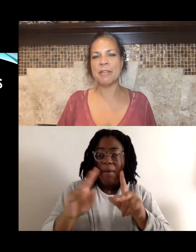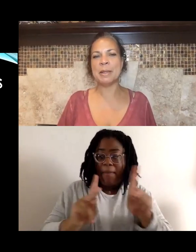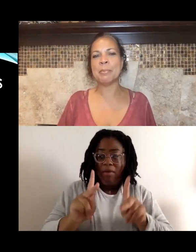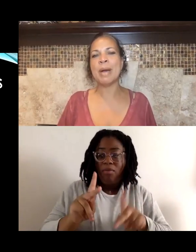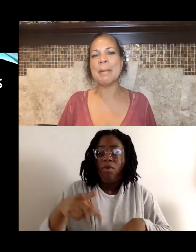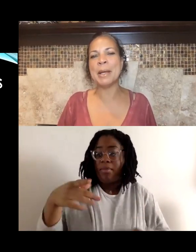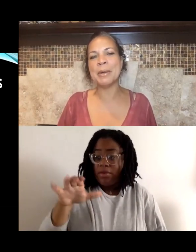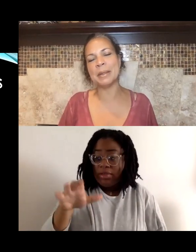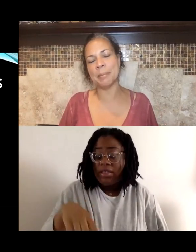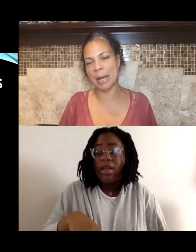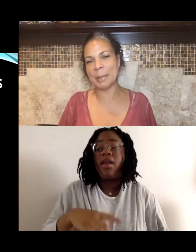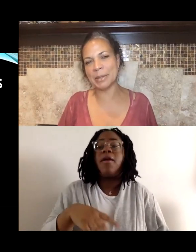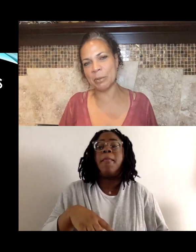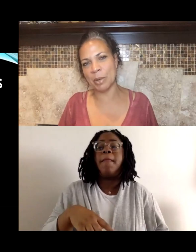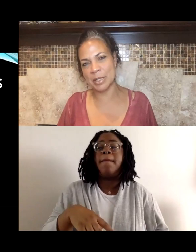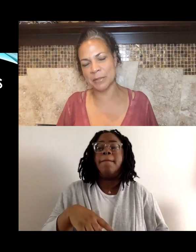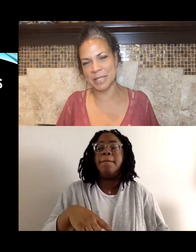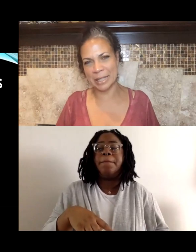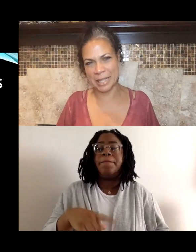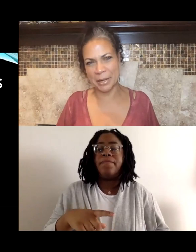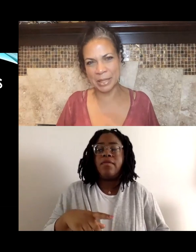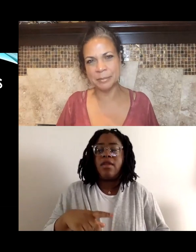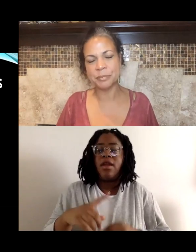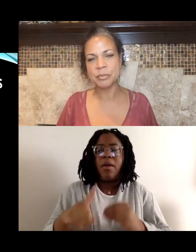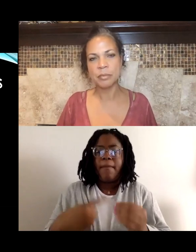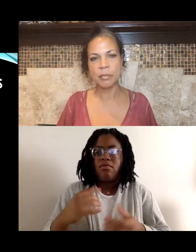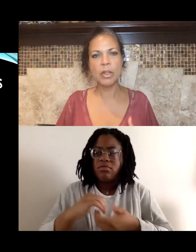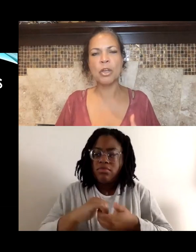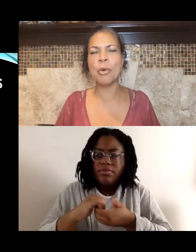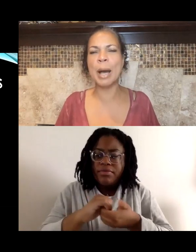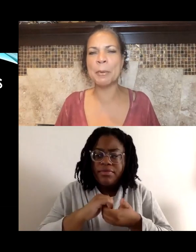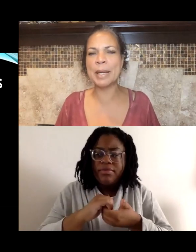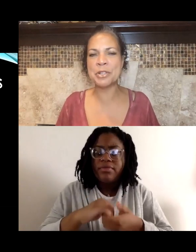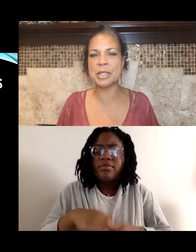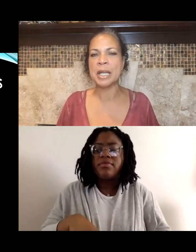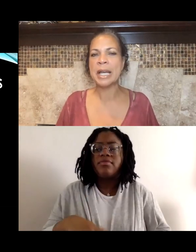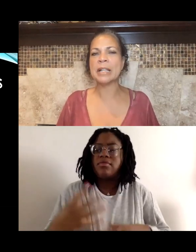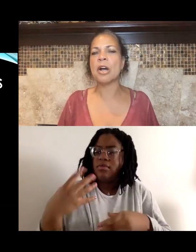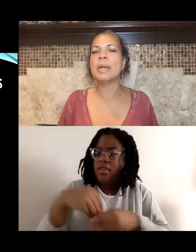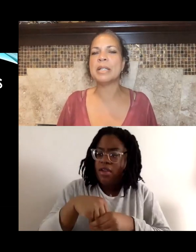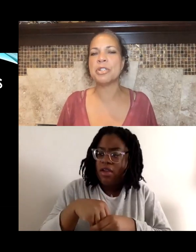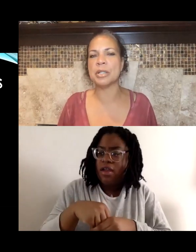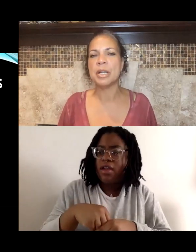have been primarily ones of solidarity, cooperation and coalition.